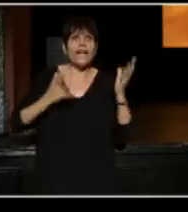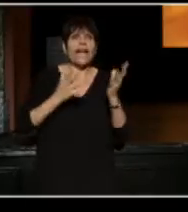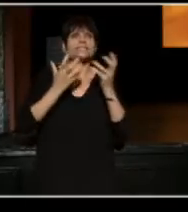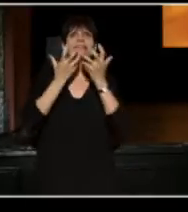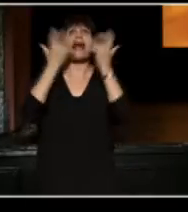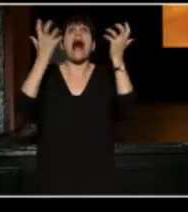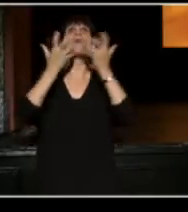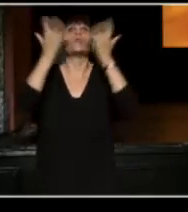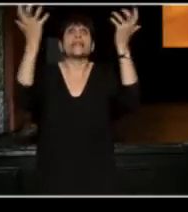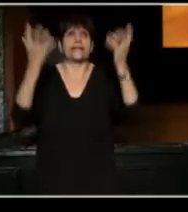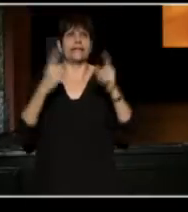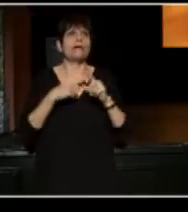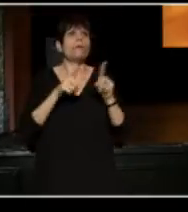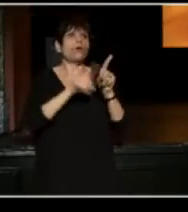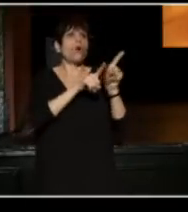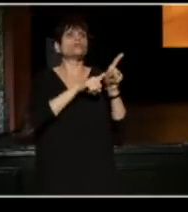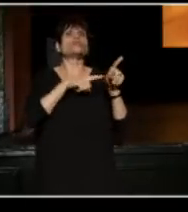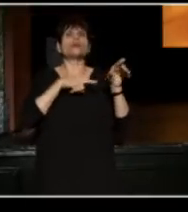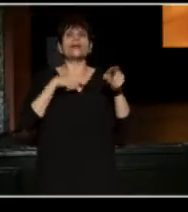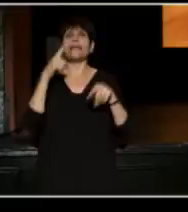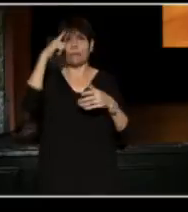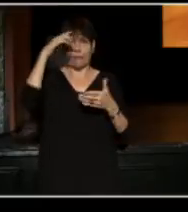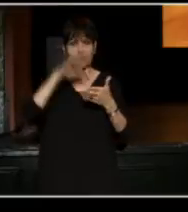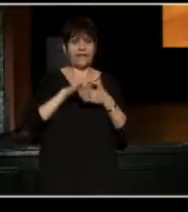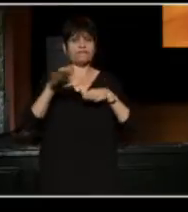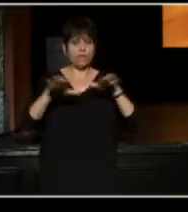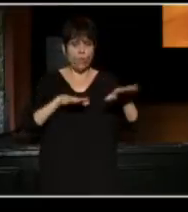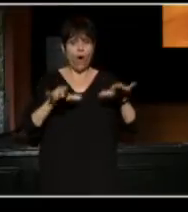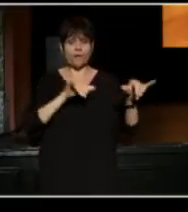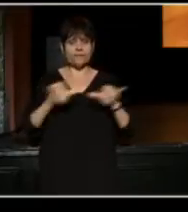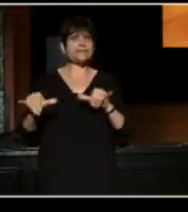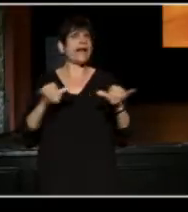but most importantly, he walks the walk, the amazing, Joe Cimperman.